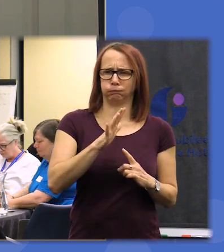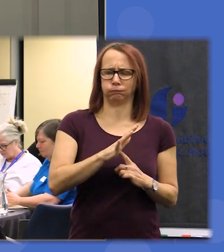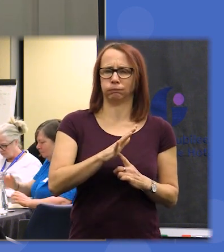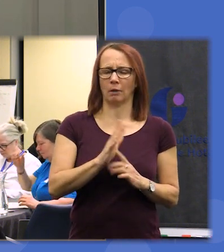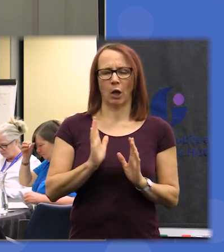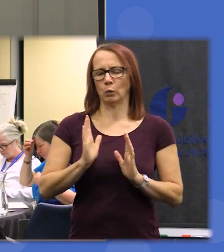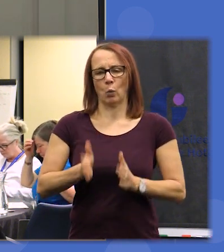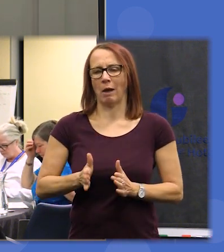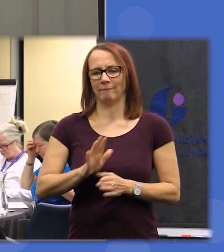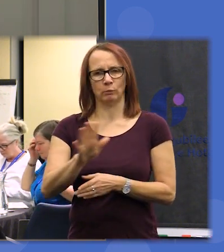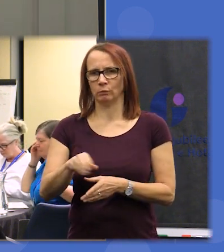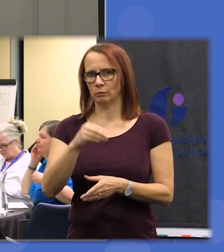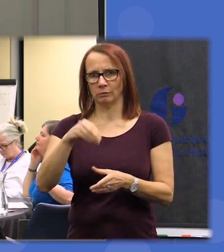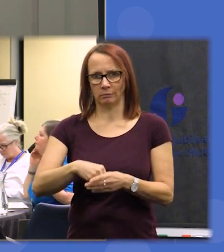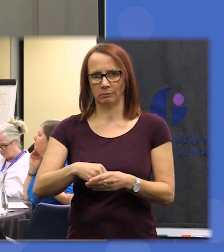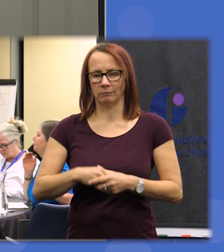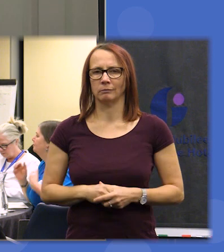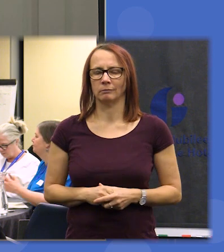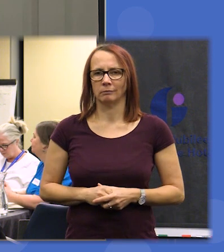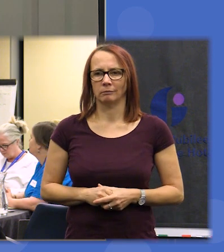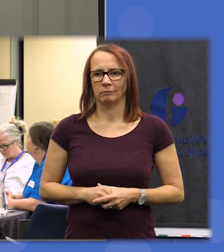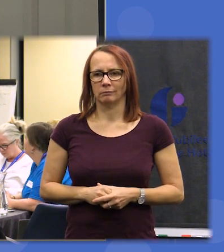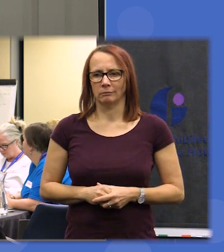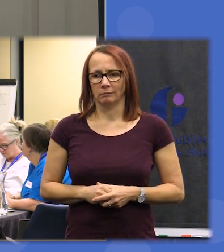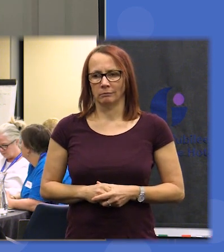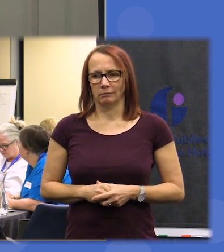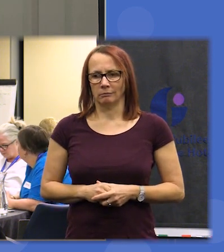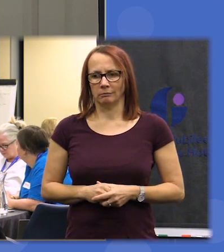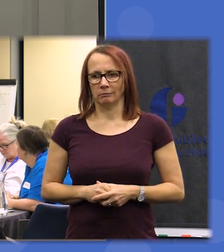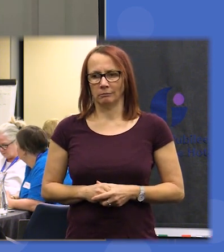the inset Belize of it vision so that it's not important that it should be